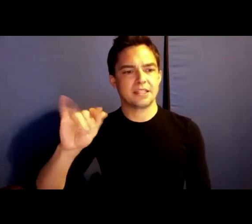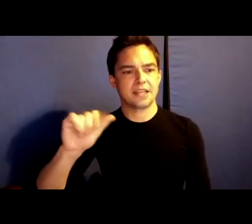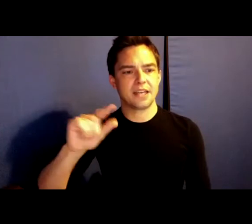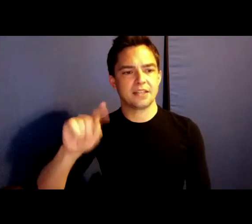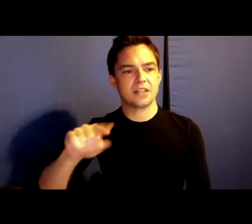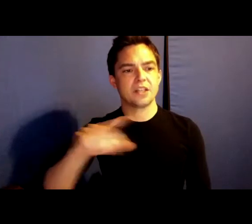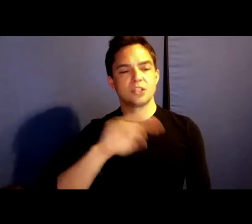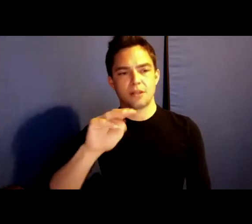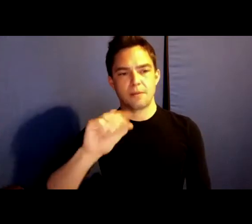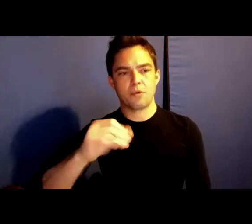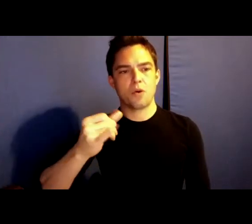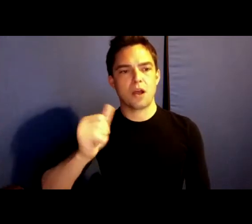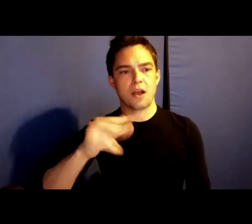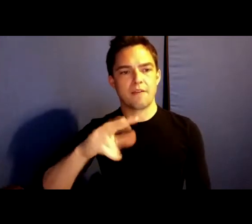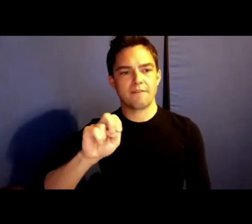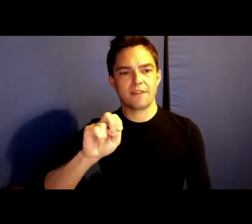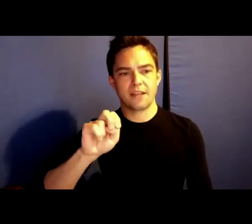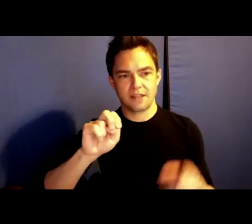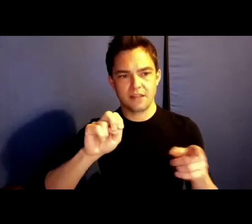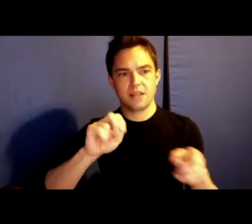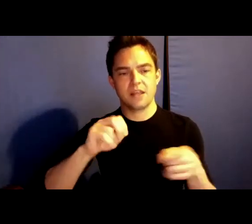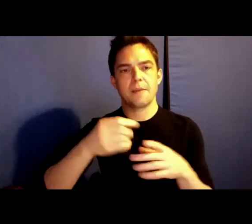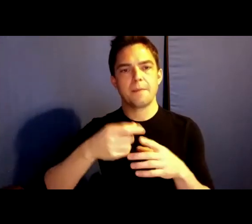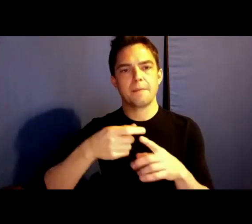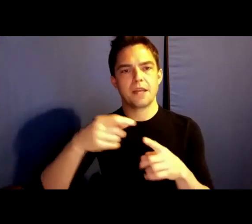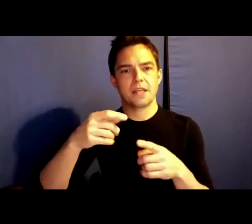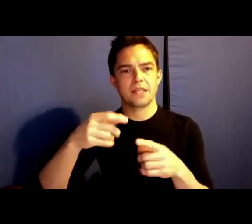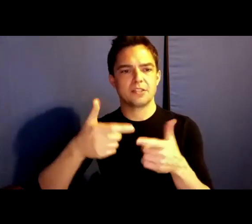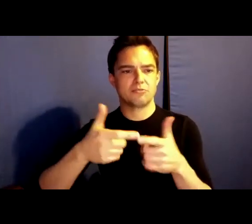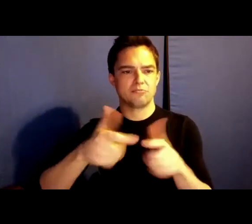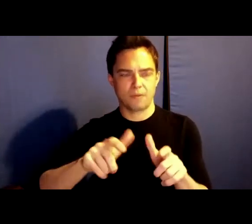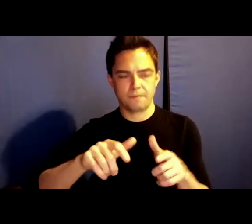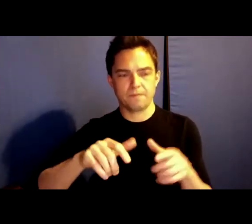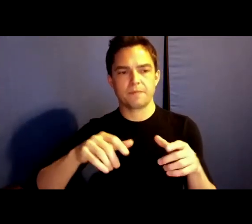of the Gila River Indian tribe. Her first poetry collection When My Brother